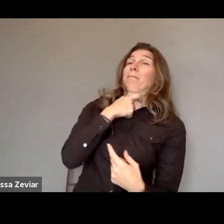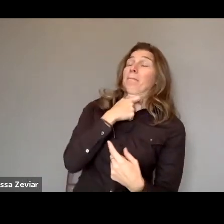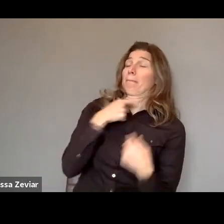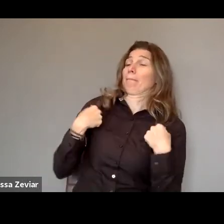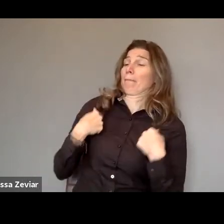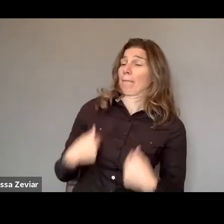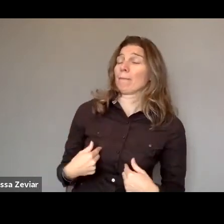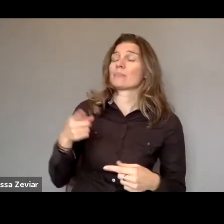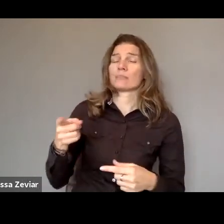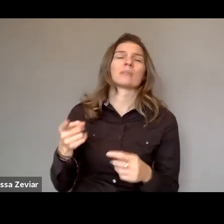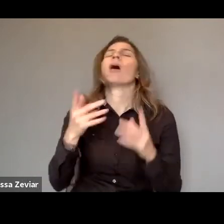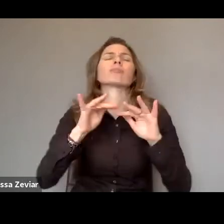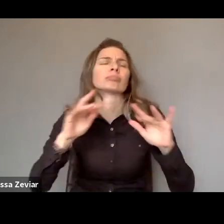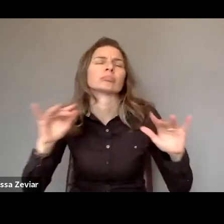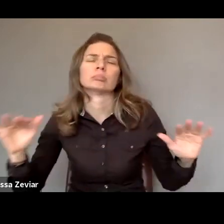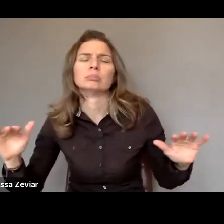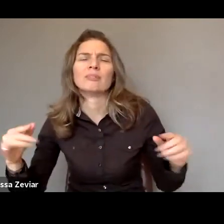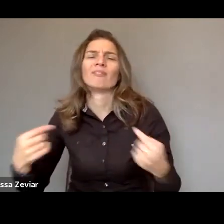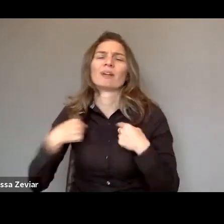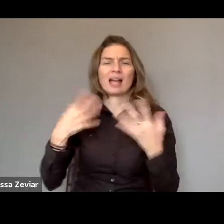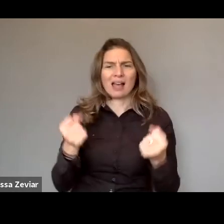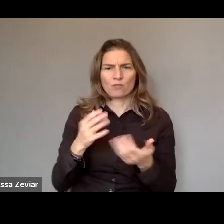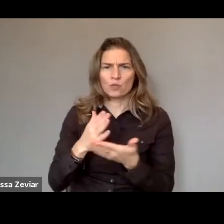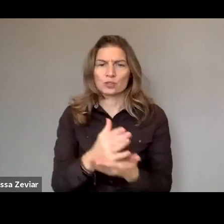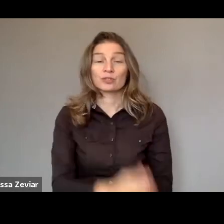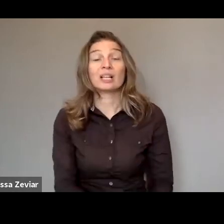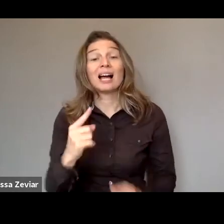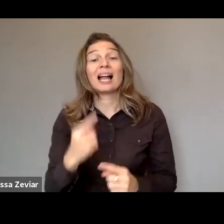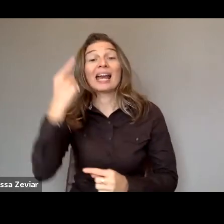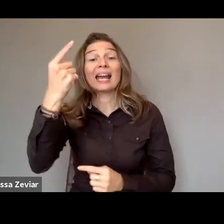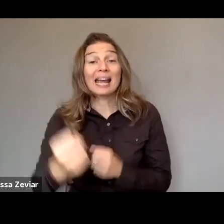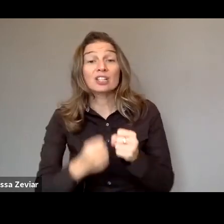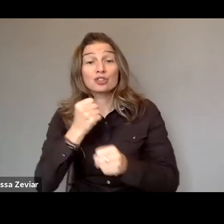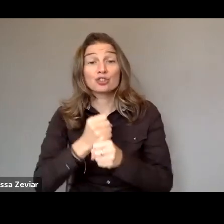You’d also like to know next year we'll be setting up a network of experts